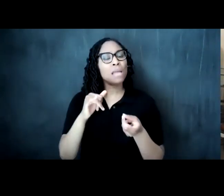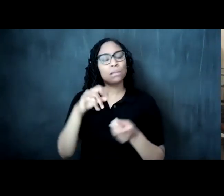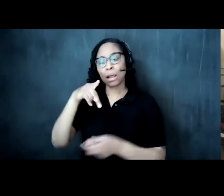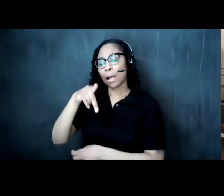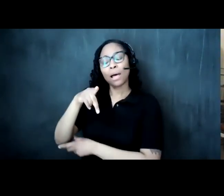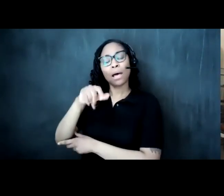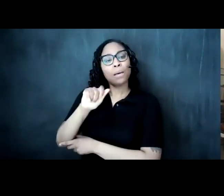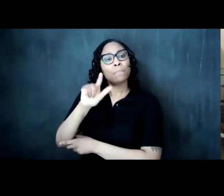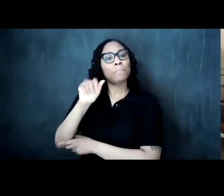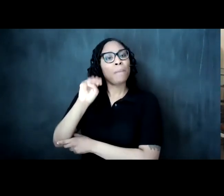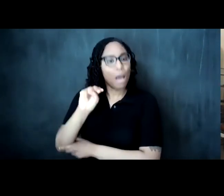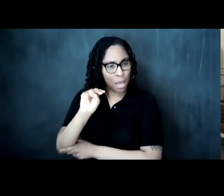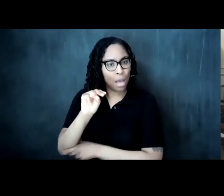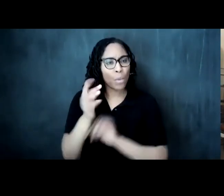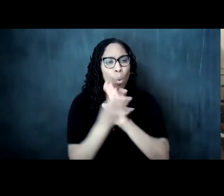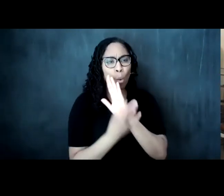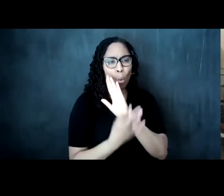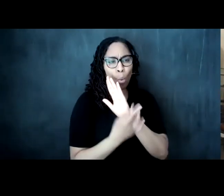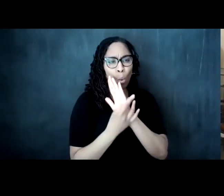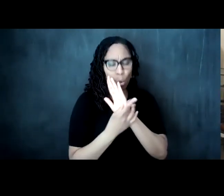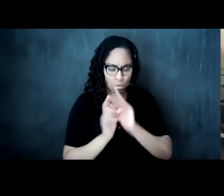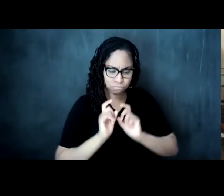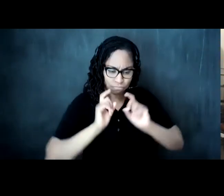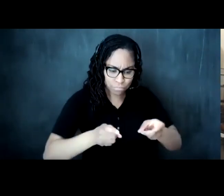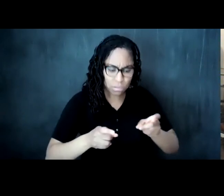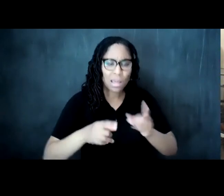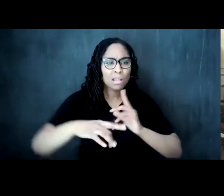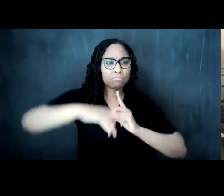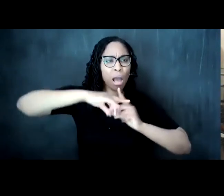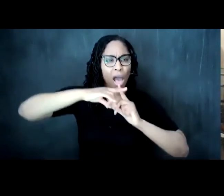the future positive use of her spiritual energy right her spiritual powers the coconut